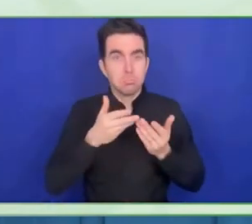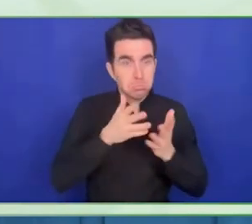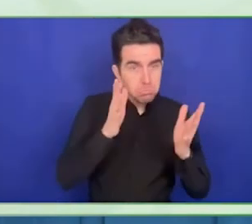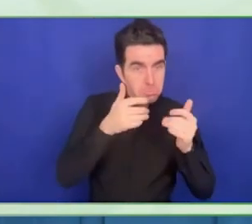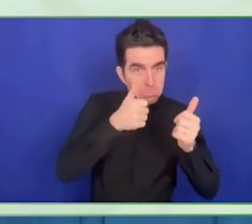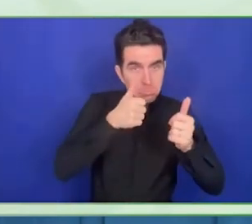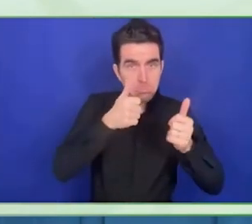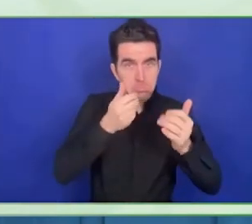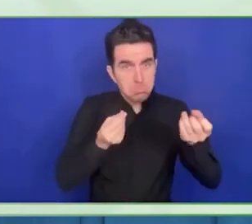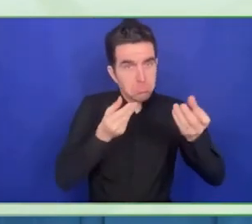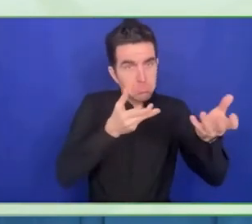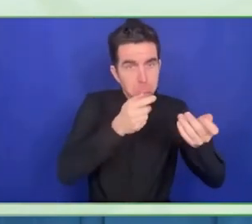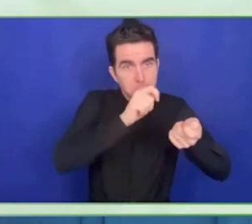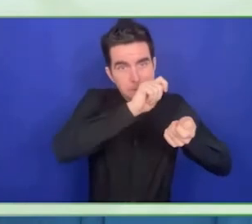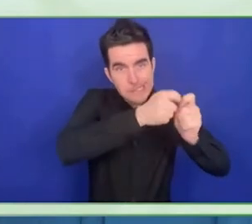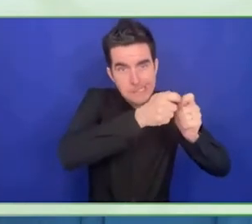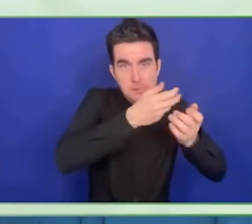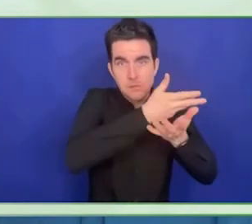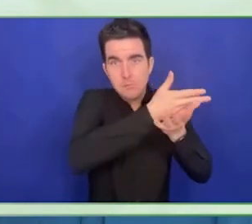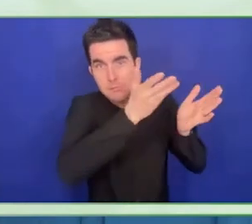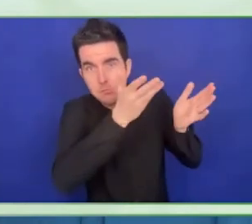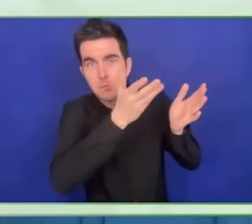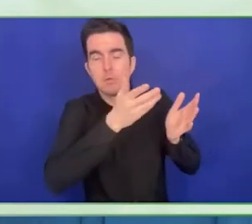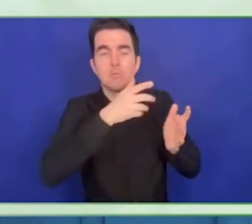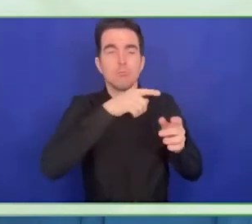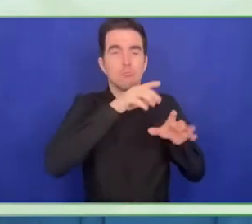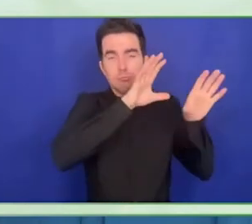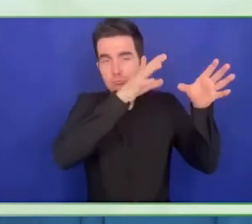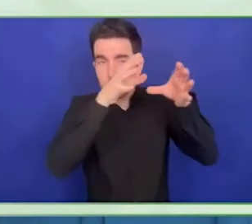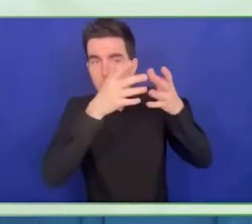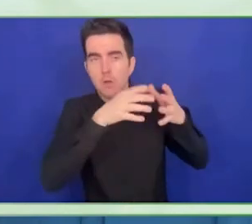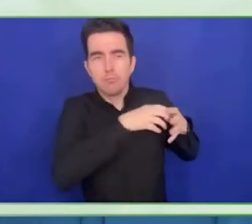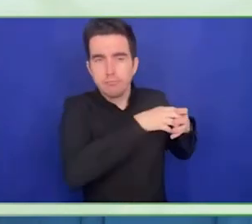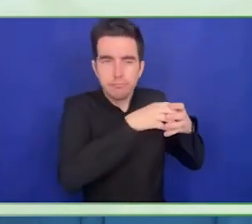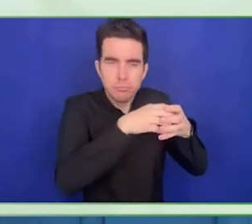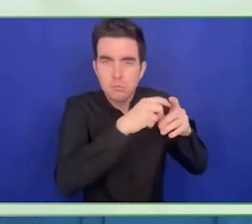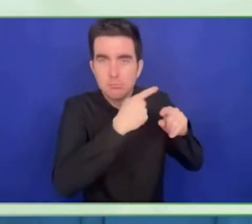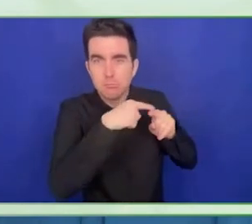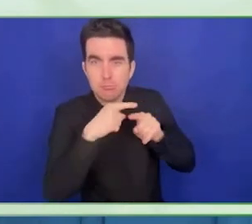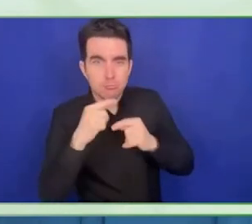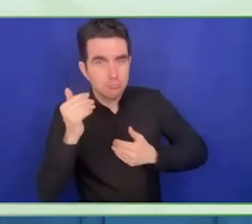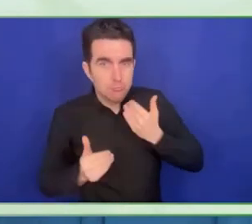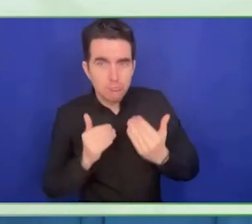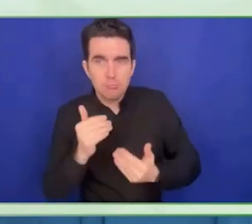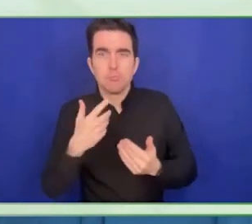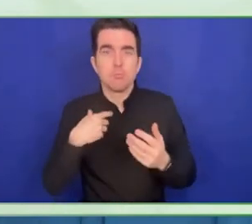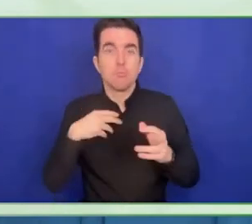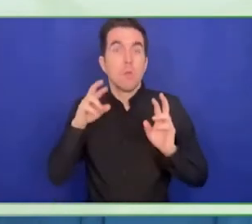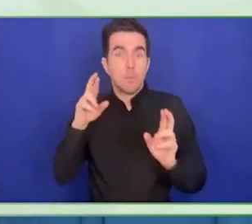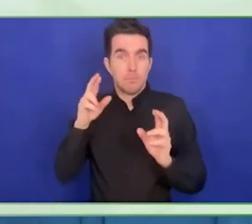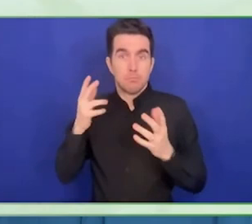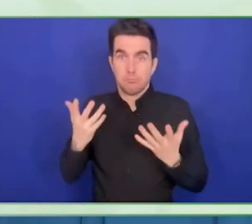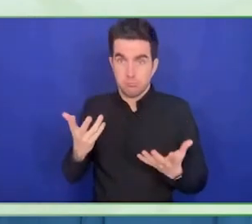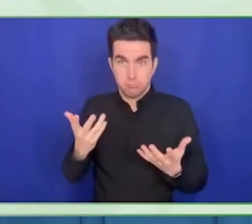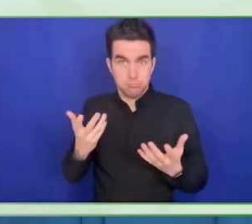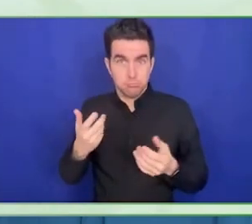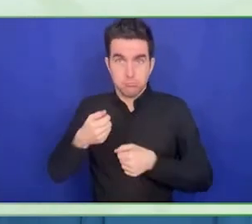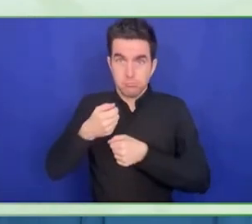third-party and they require disability organisations working in employment to forge new collaborations with a neck